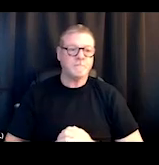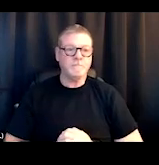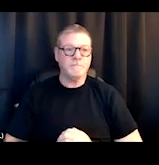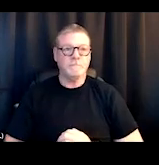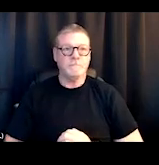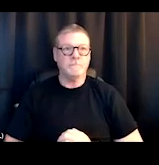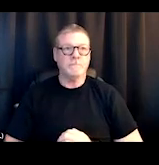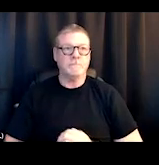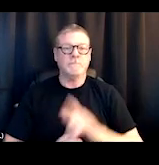Next.